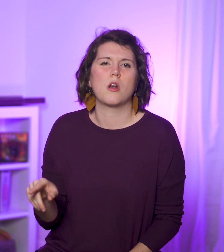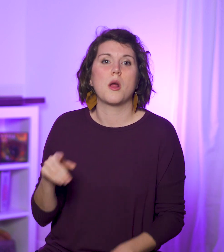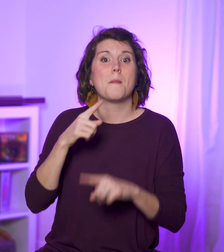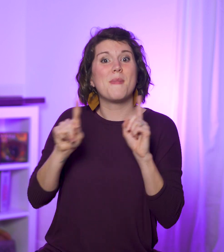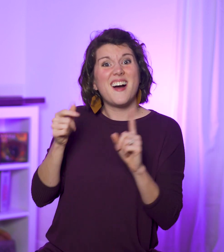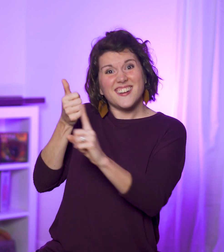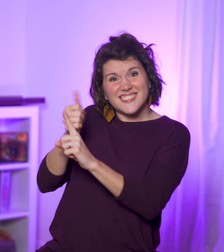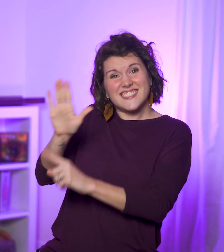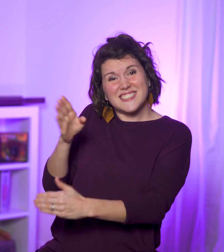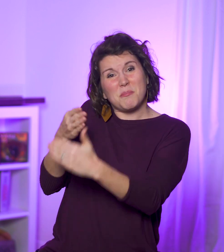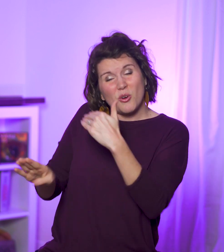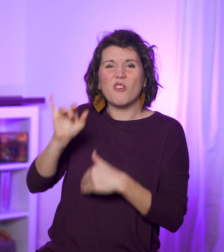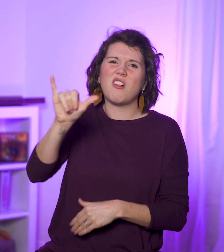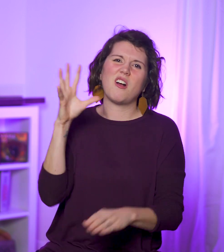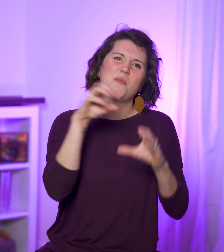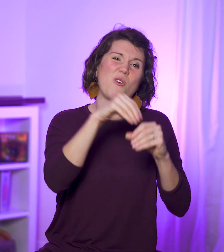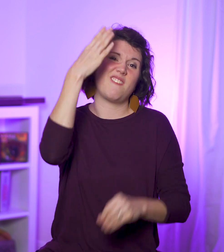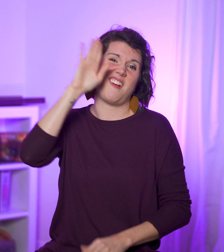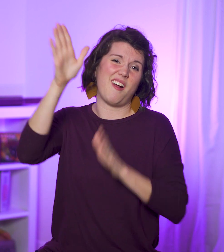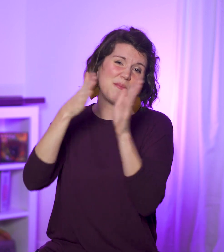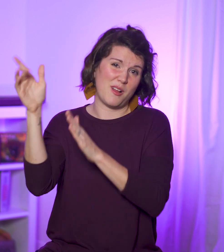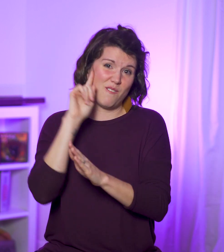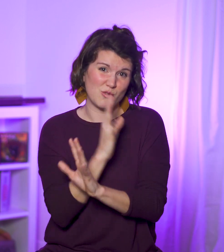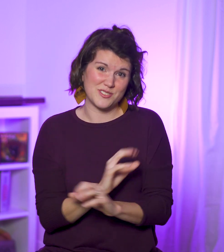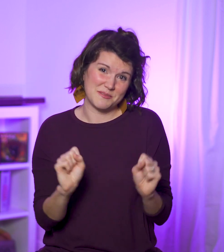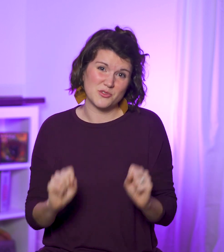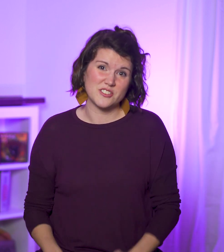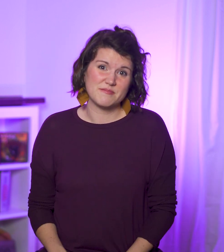but his birth is a necessary part of God’s redemption plan.